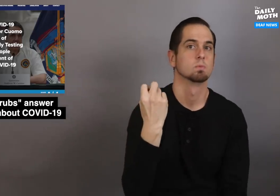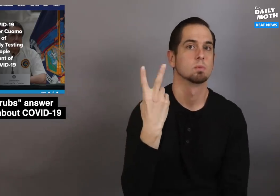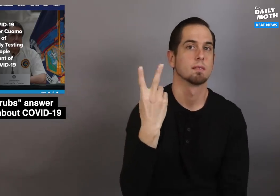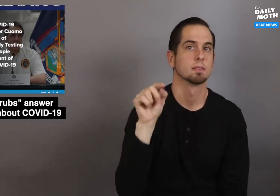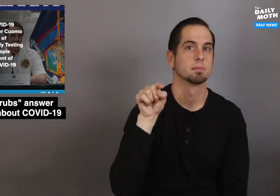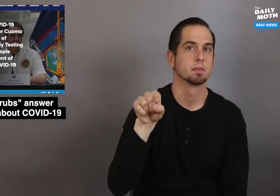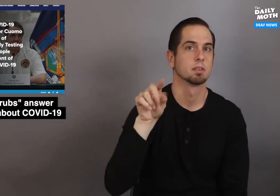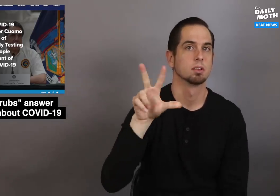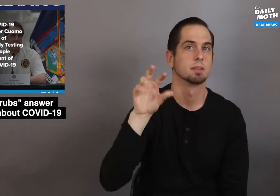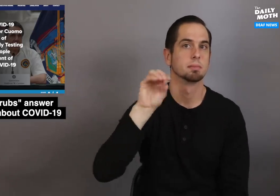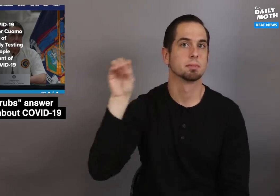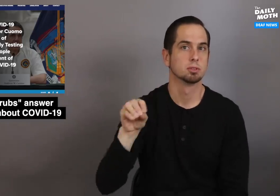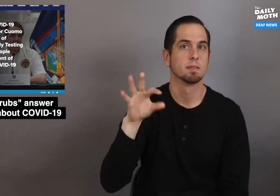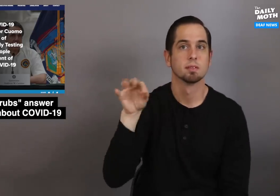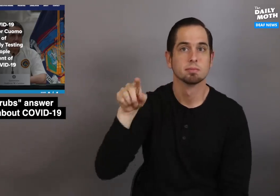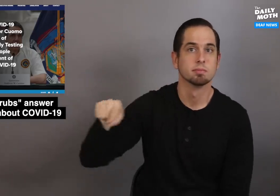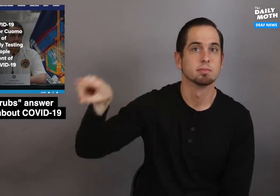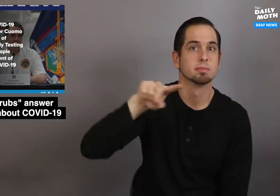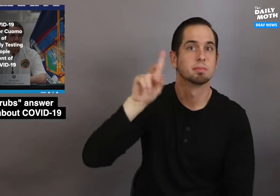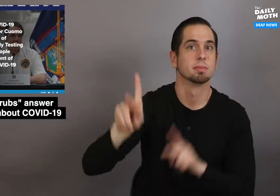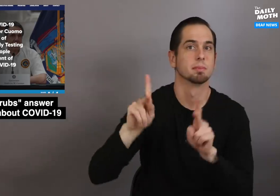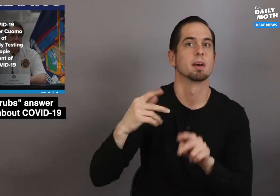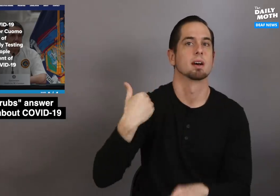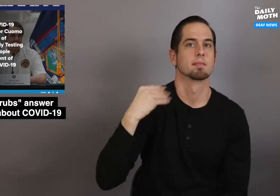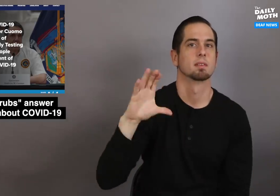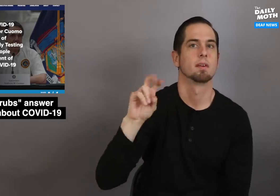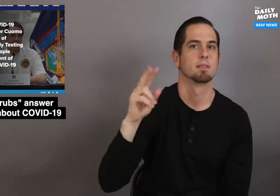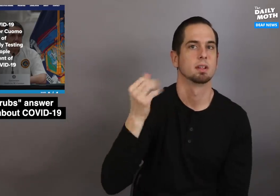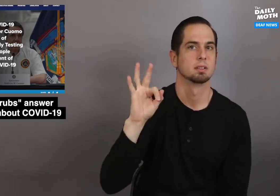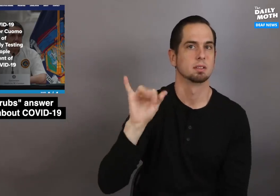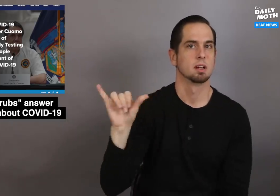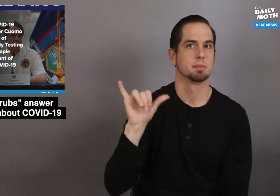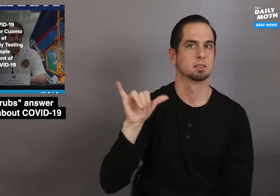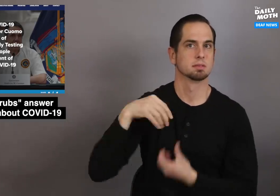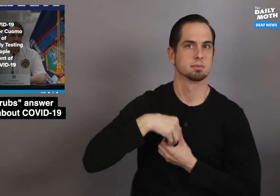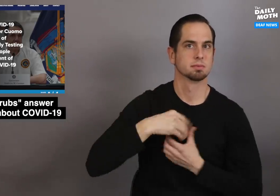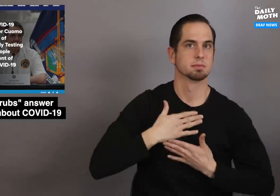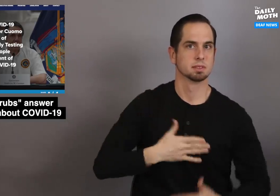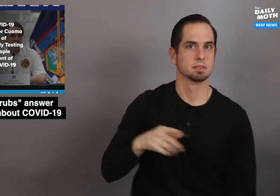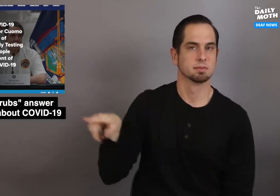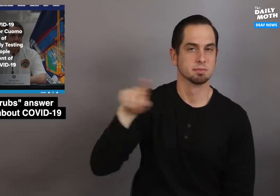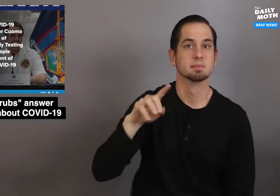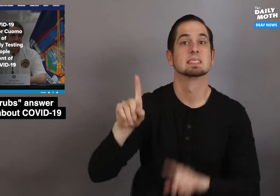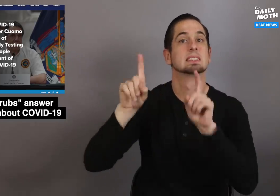that 12.3 percent of the population has COVID-19 antibodies.